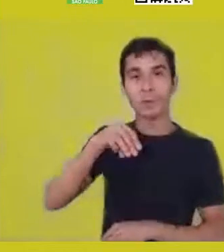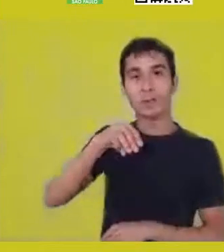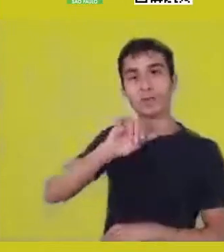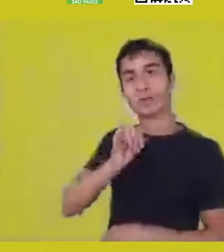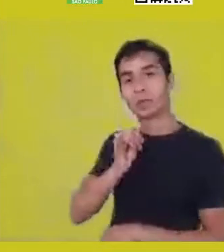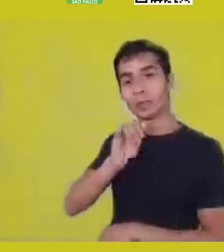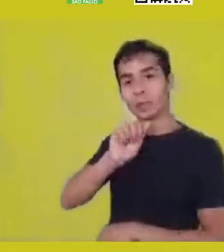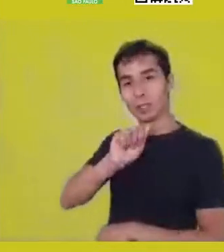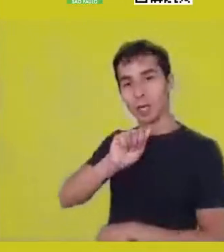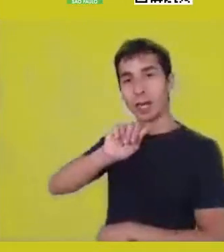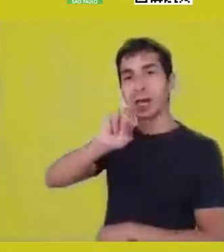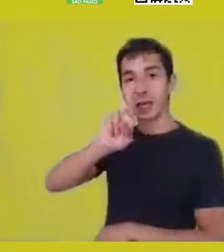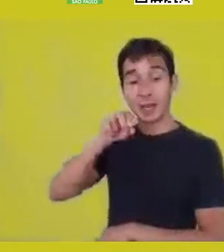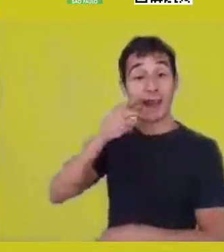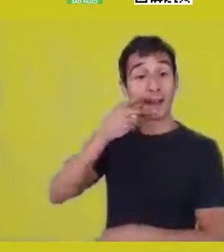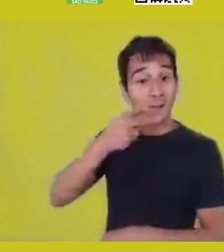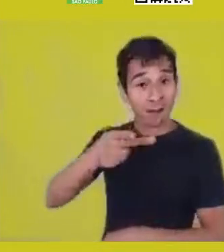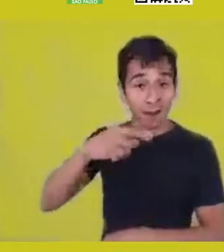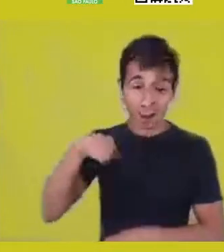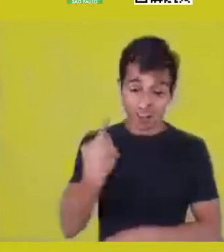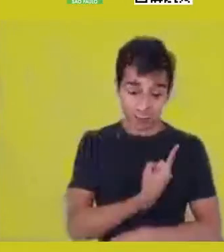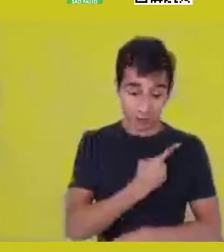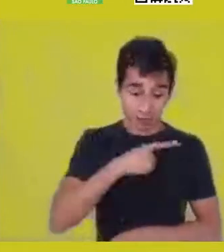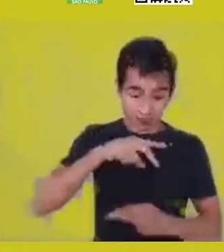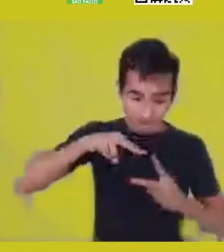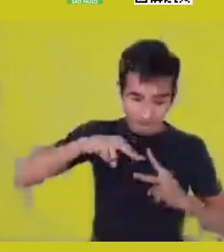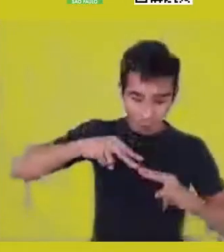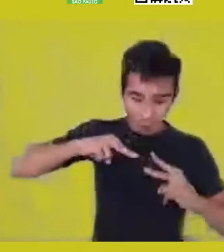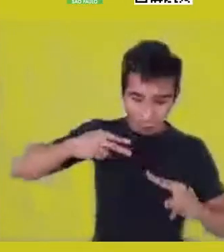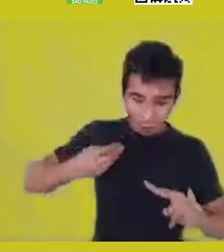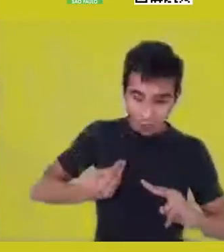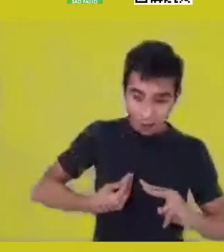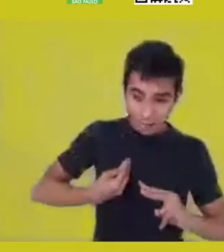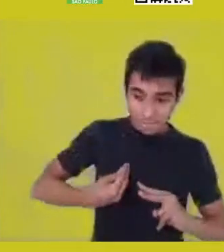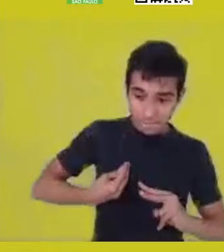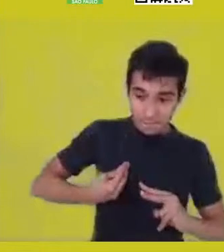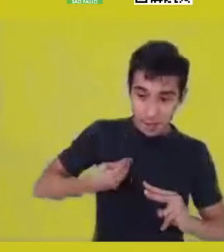that has the direct participation of the ancestrality,